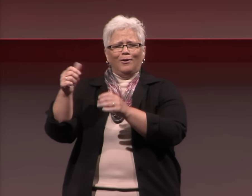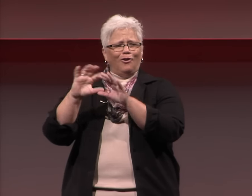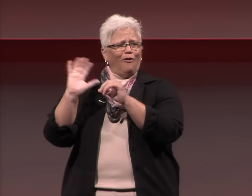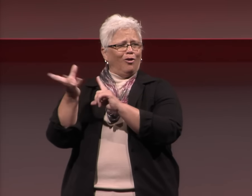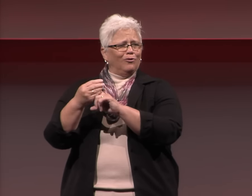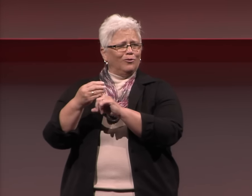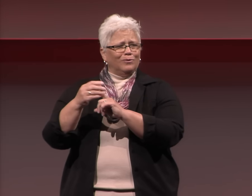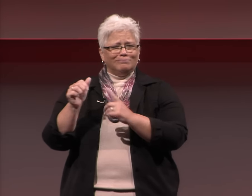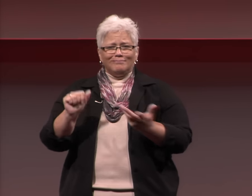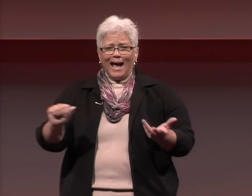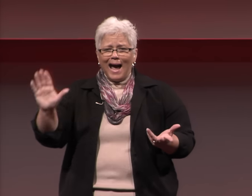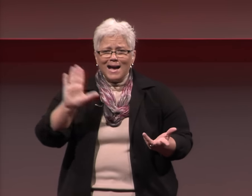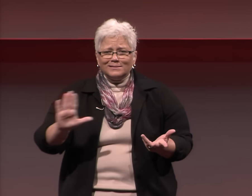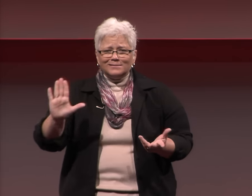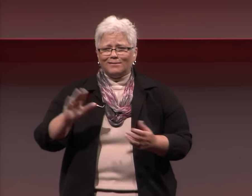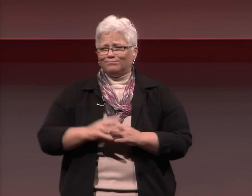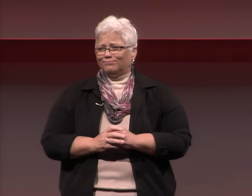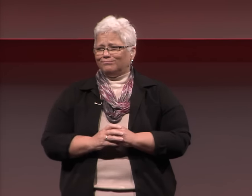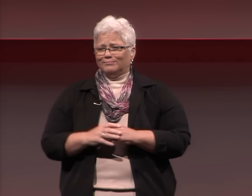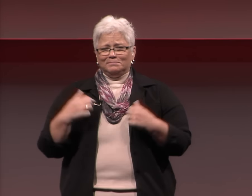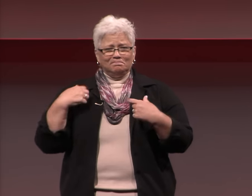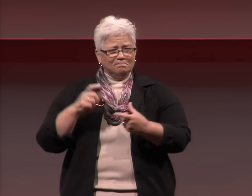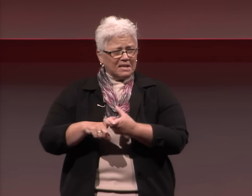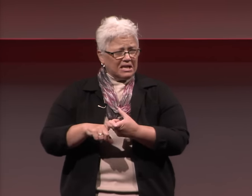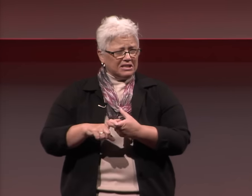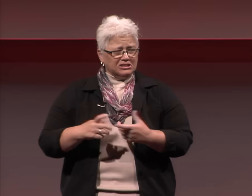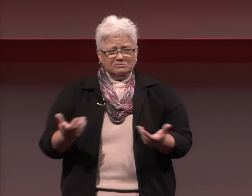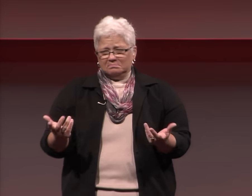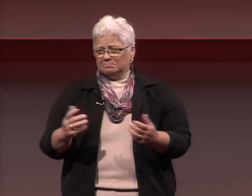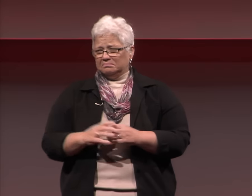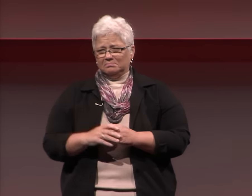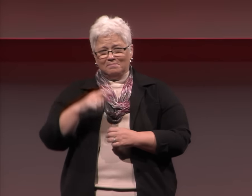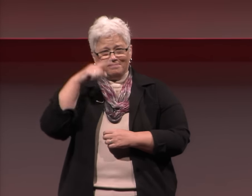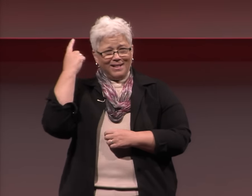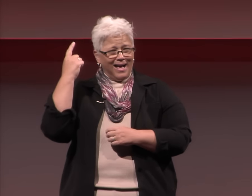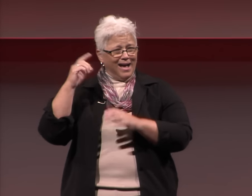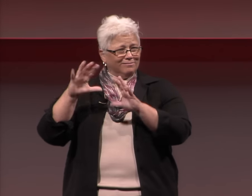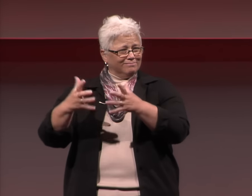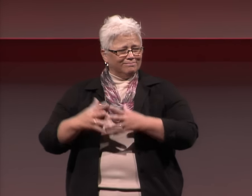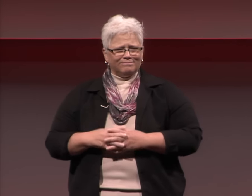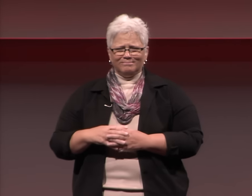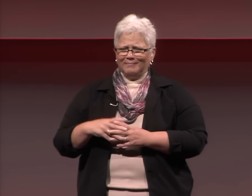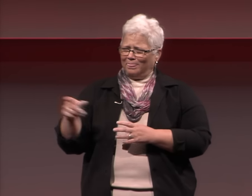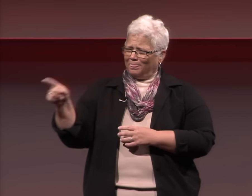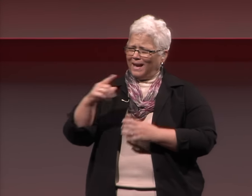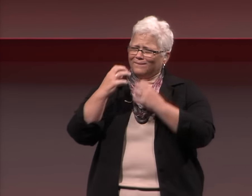We have a culture, just like any other group - Hispanic, Asian, Black -